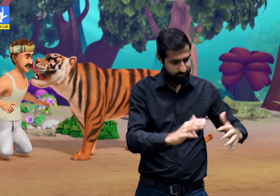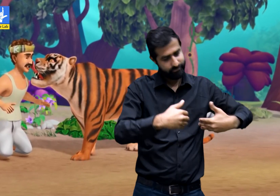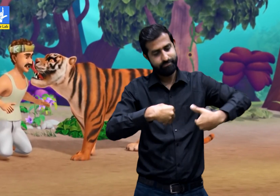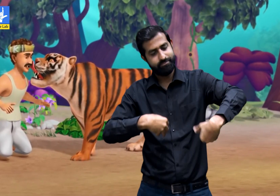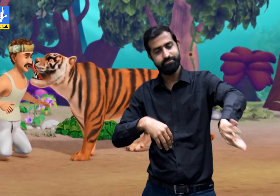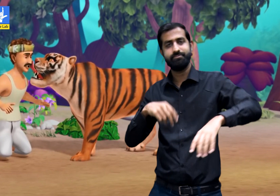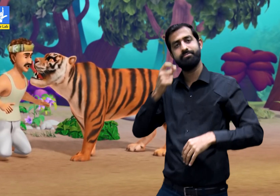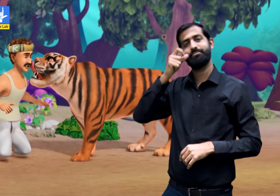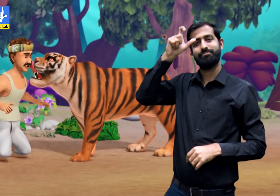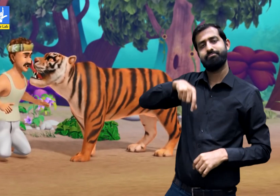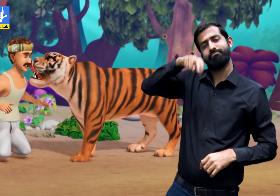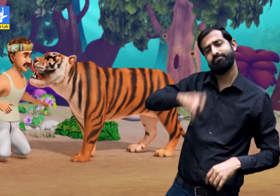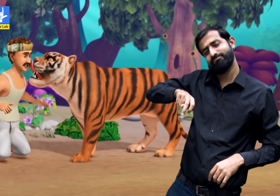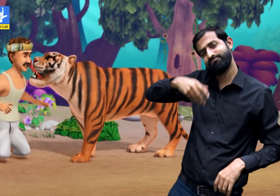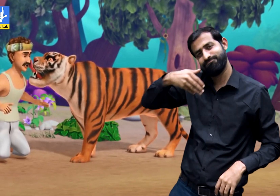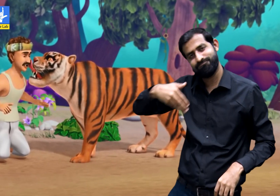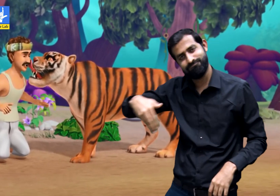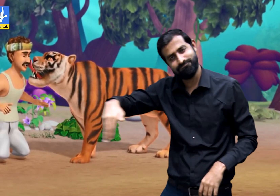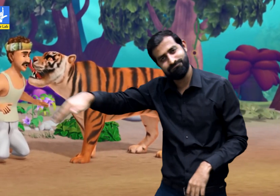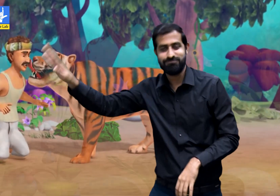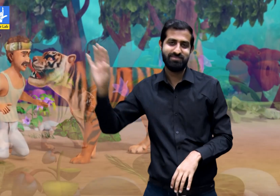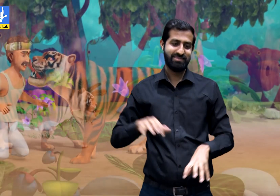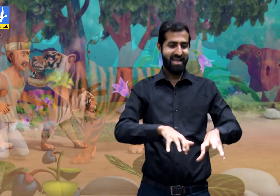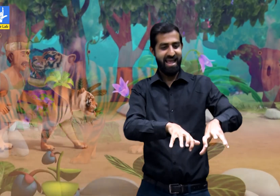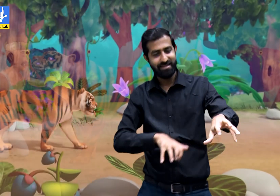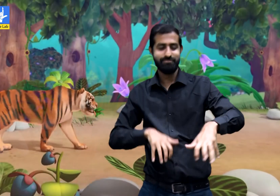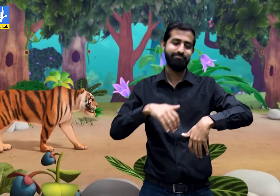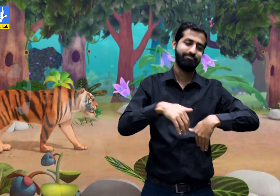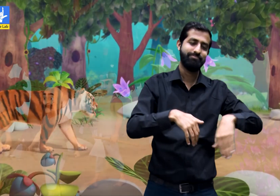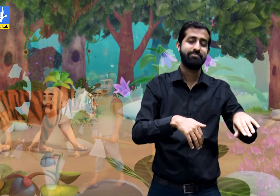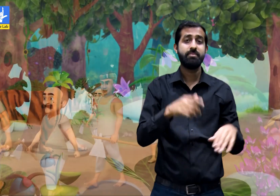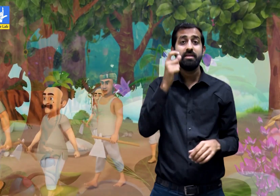Then both of them, the farmer and the tiger walked away.